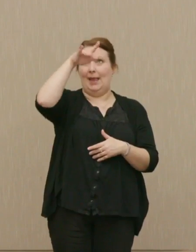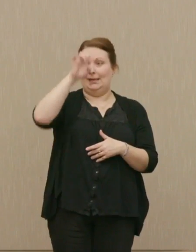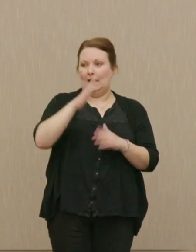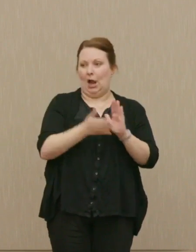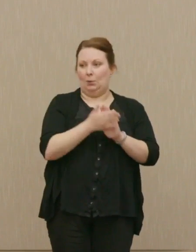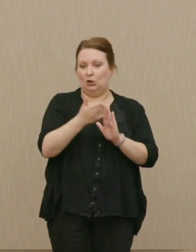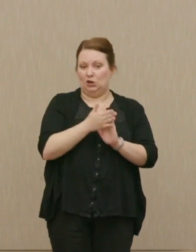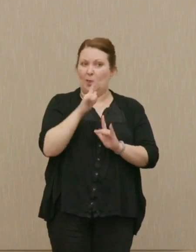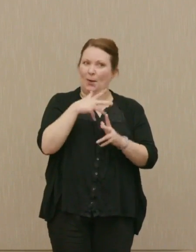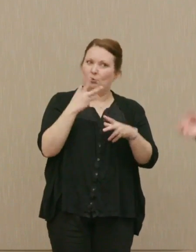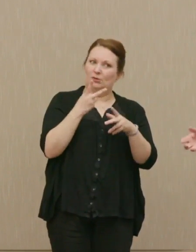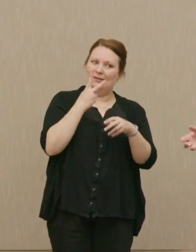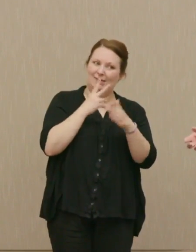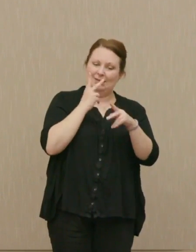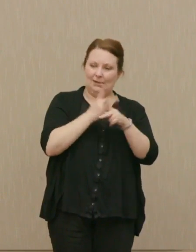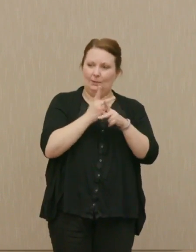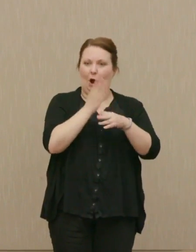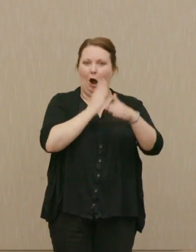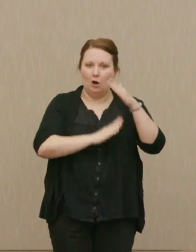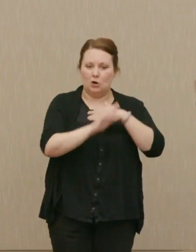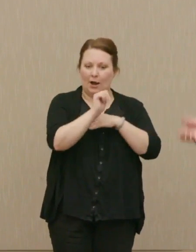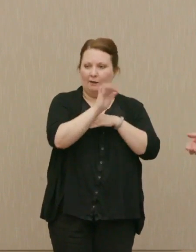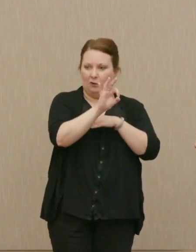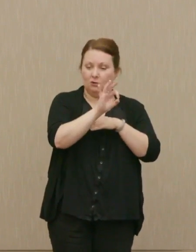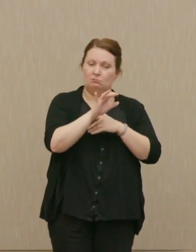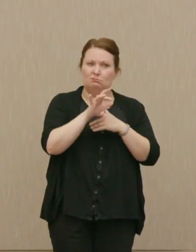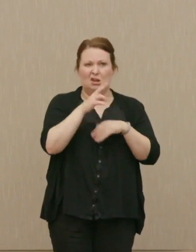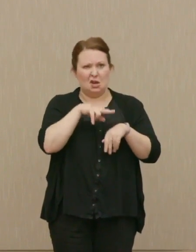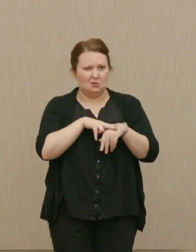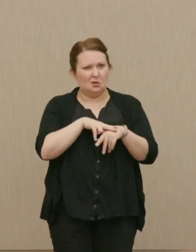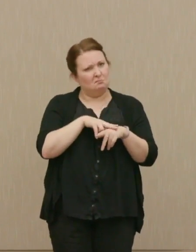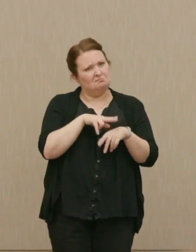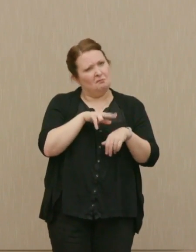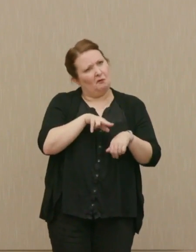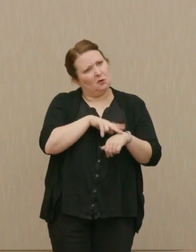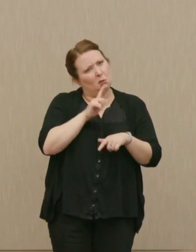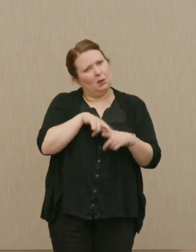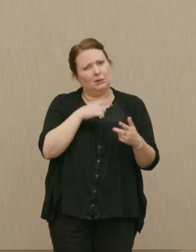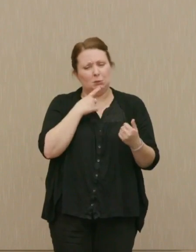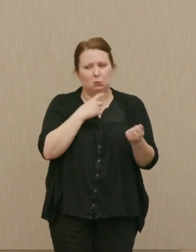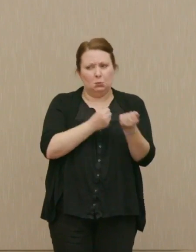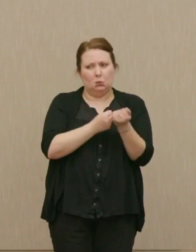That's where they want to keep it, naturally, and plausibly you can make a case for the